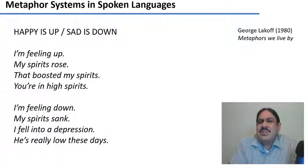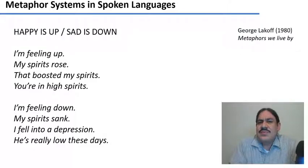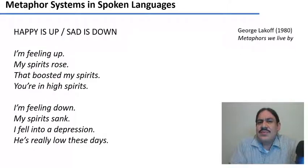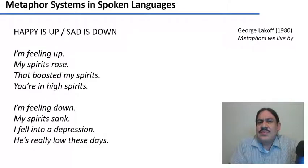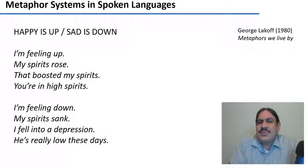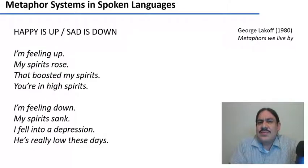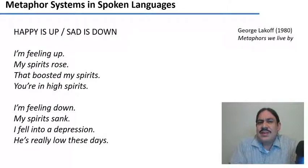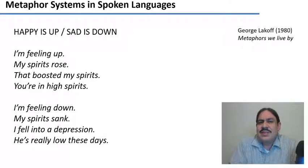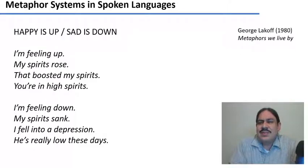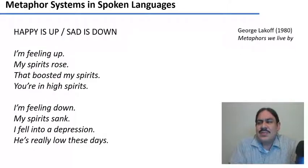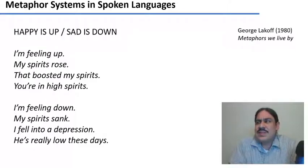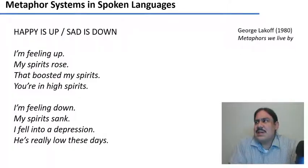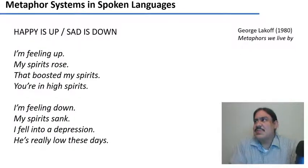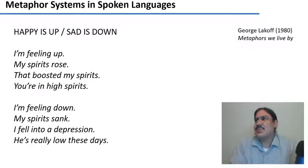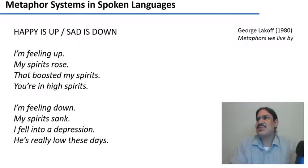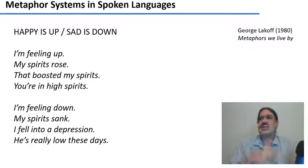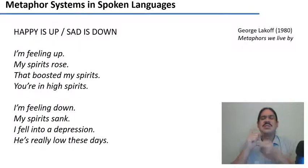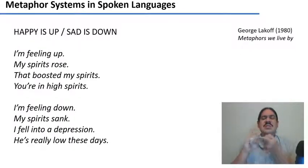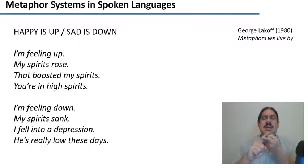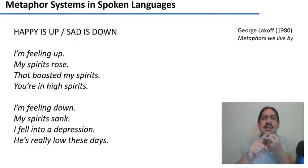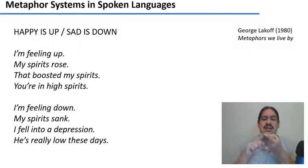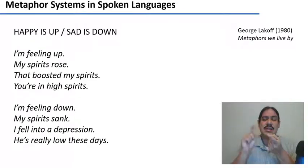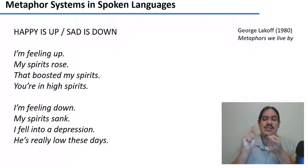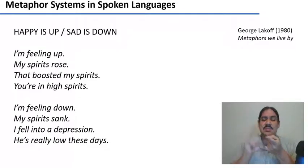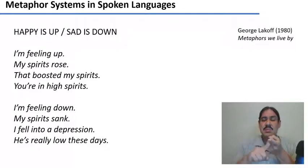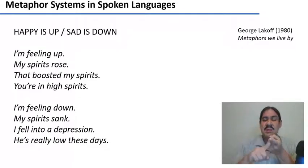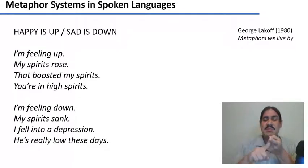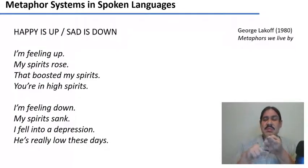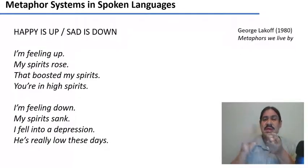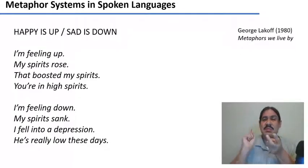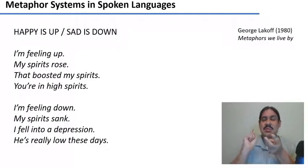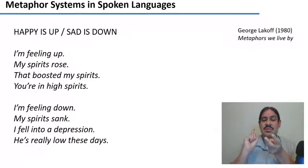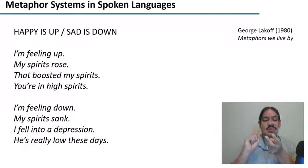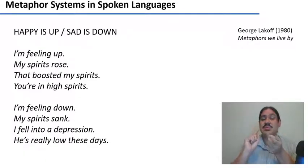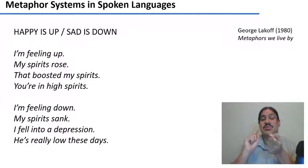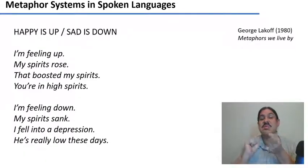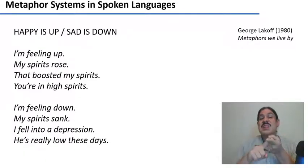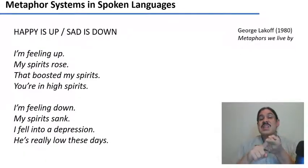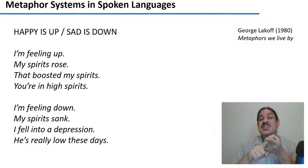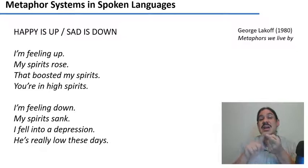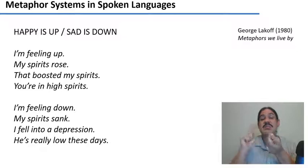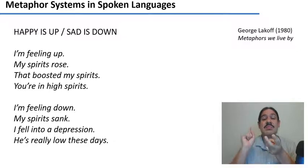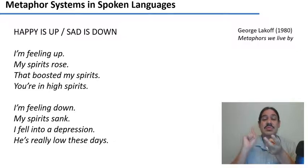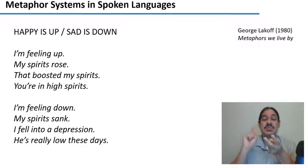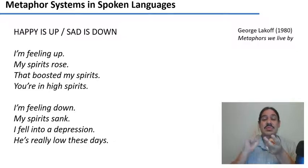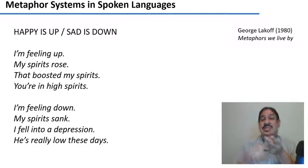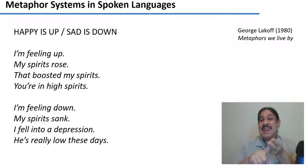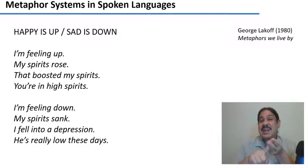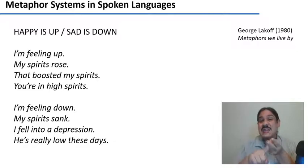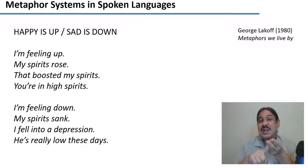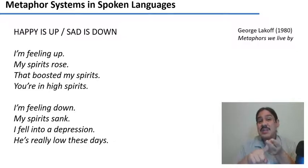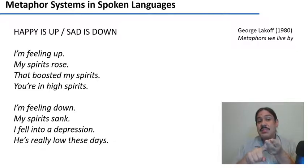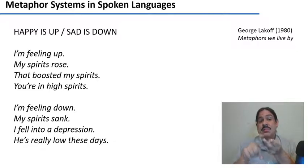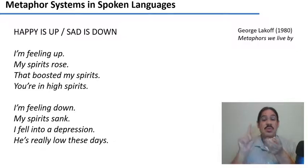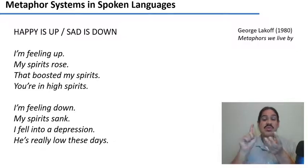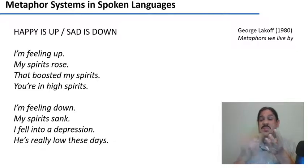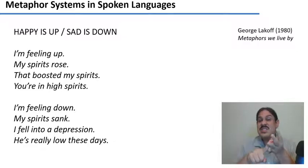time um so these systems of metaphors are pervasive